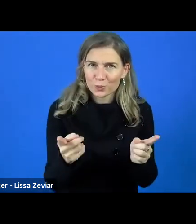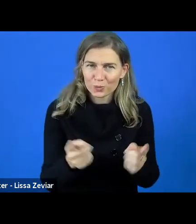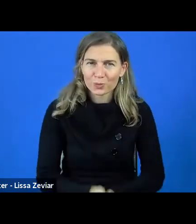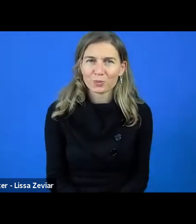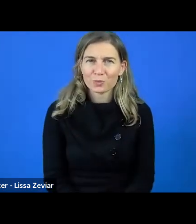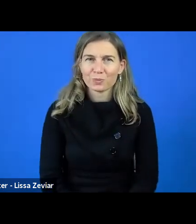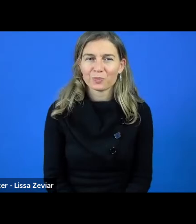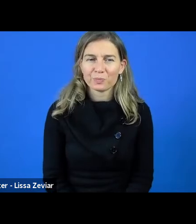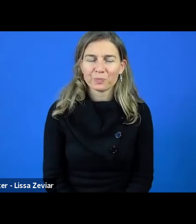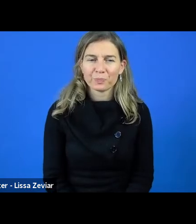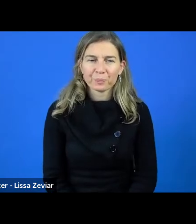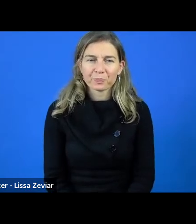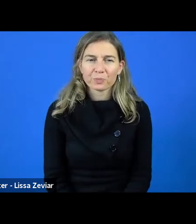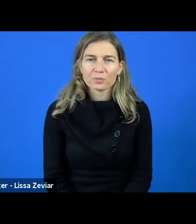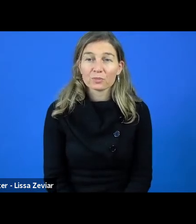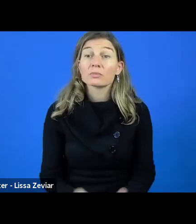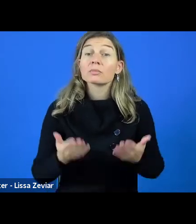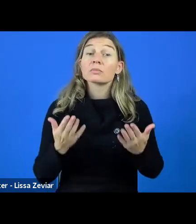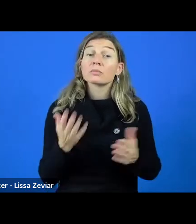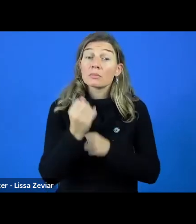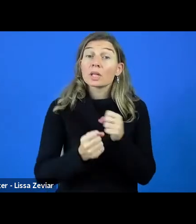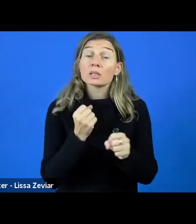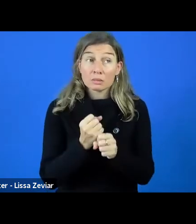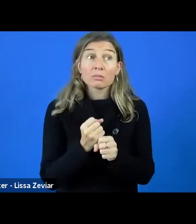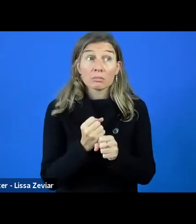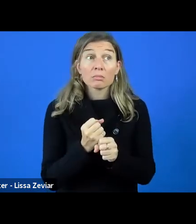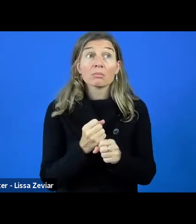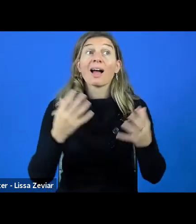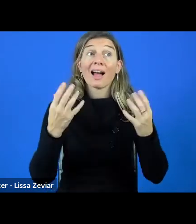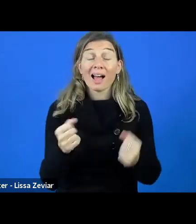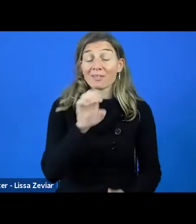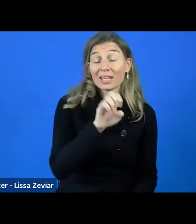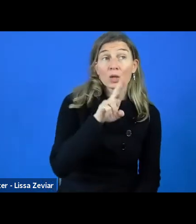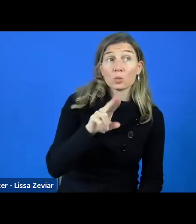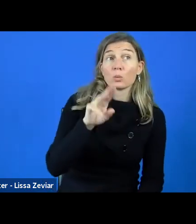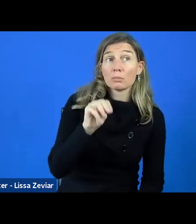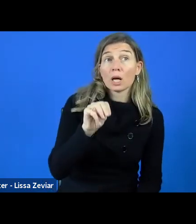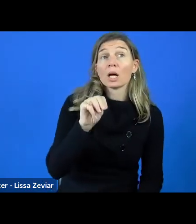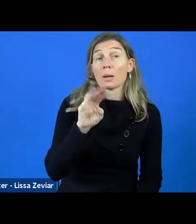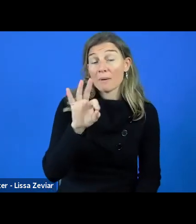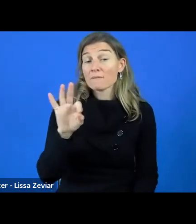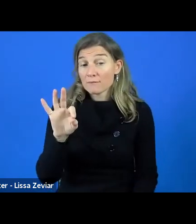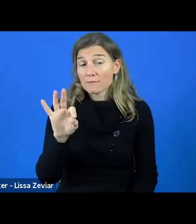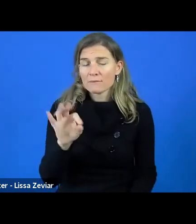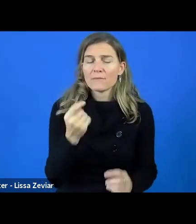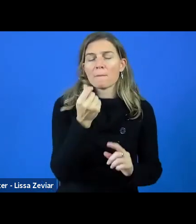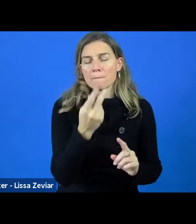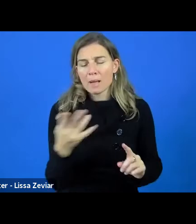In general, from this year, the MMF, the EU Multiannual Financial Framework, which will last until 2022.